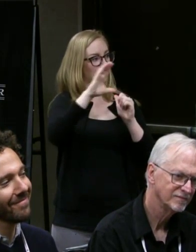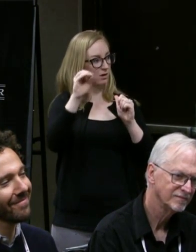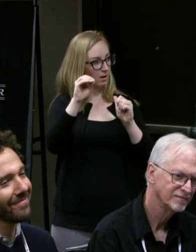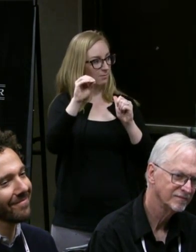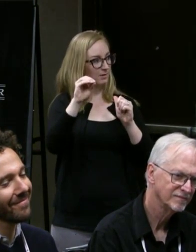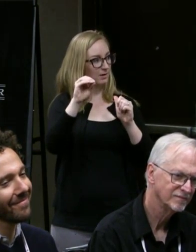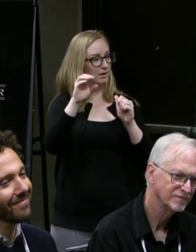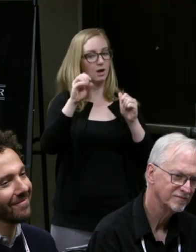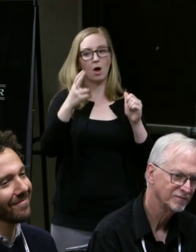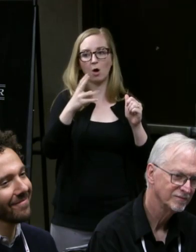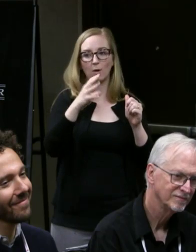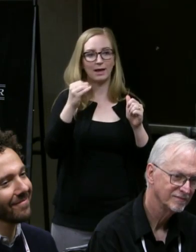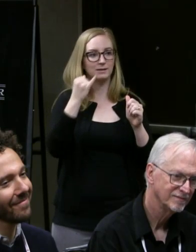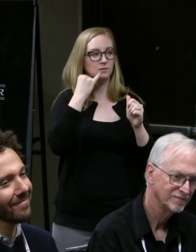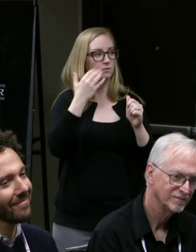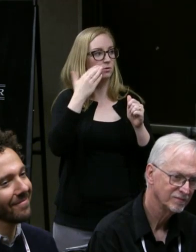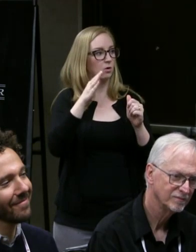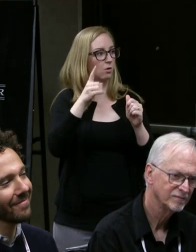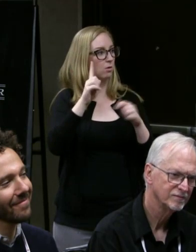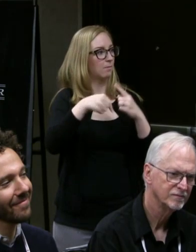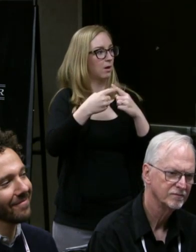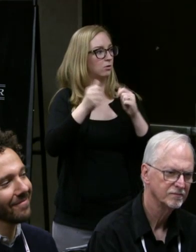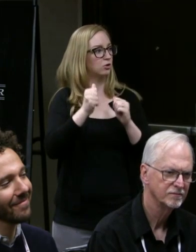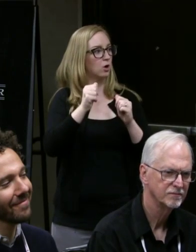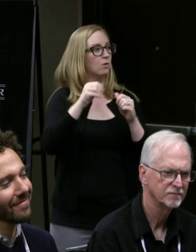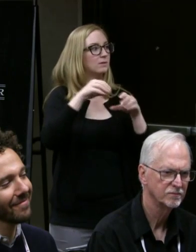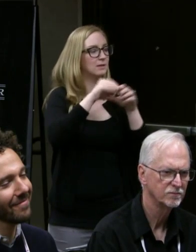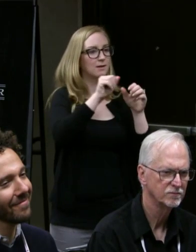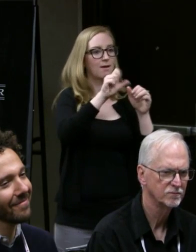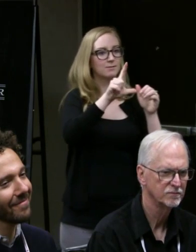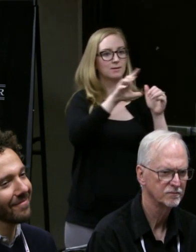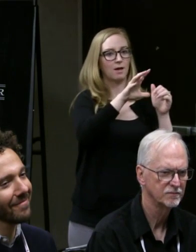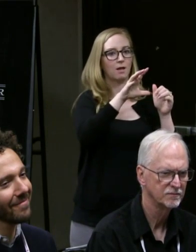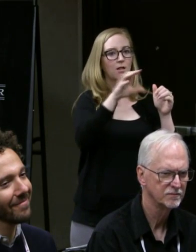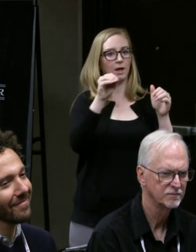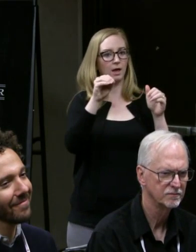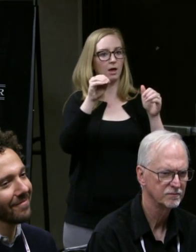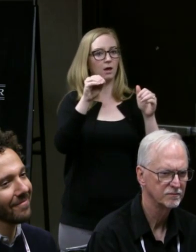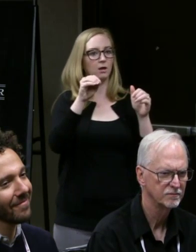if you don't know what that is, it was a show in ASL as well as spoken English.